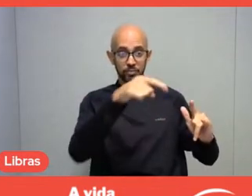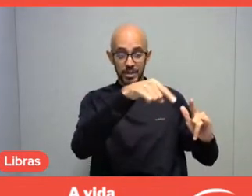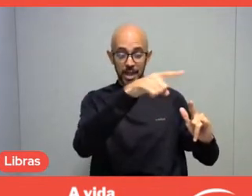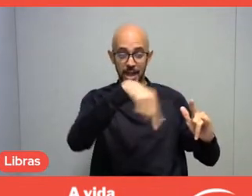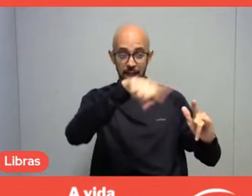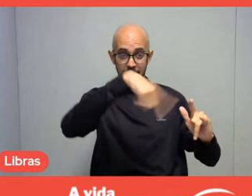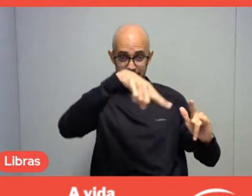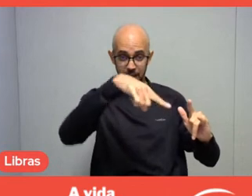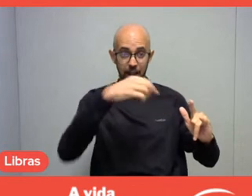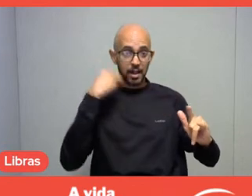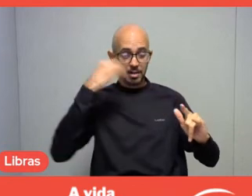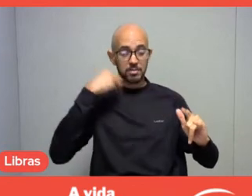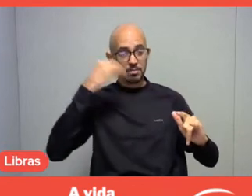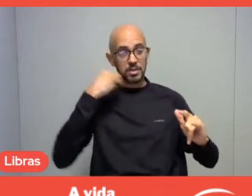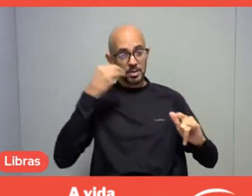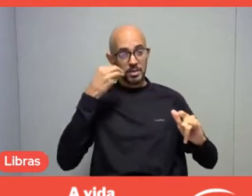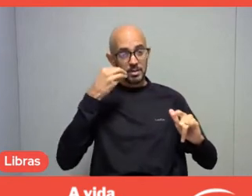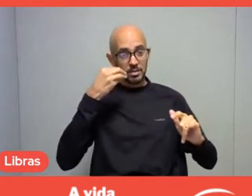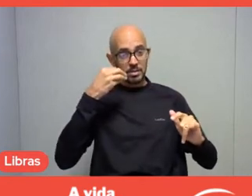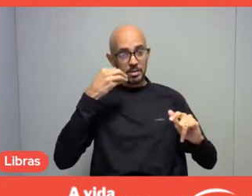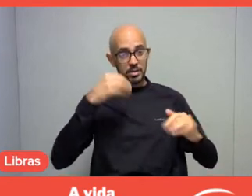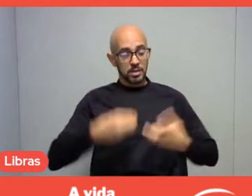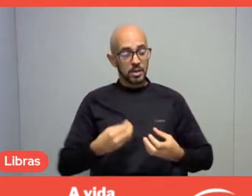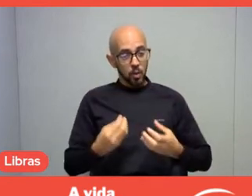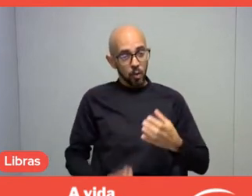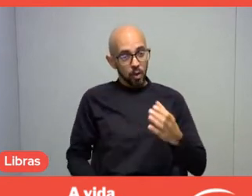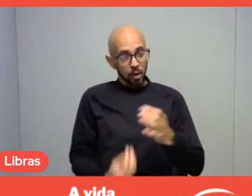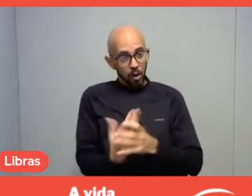that are practicing agroecology,